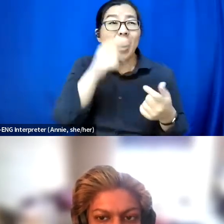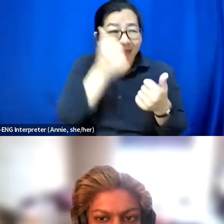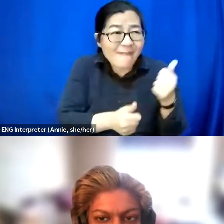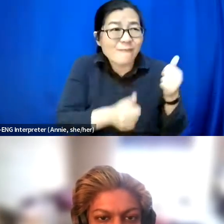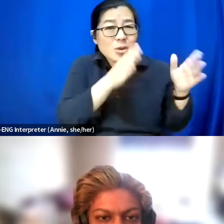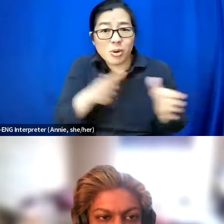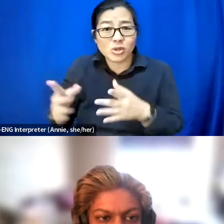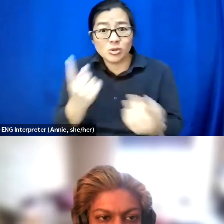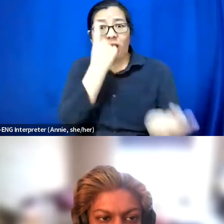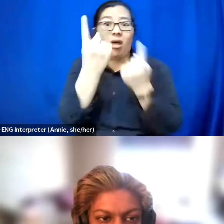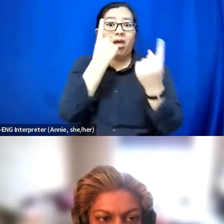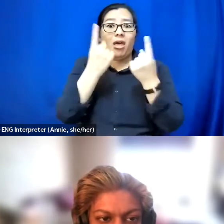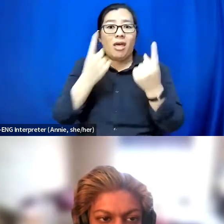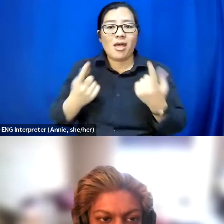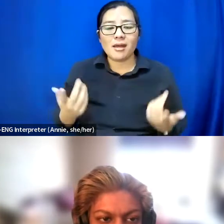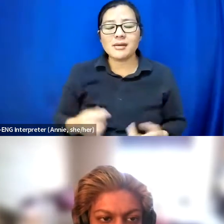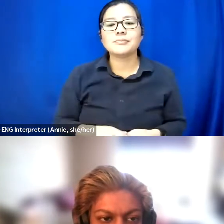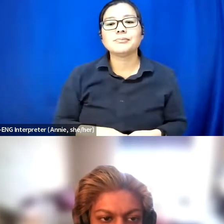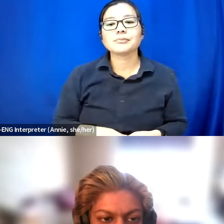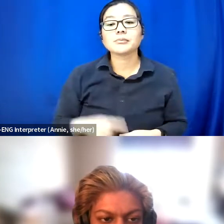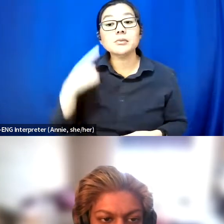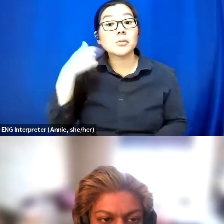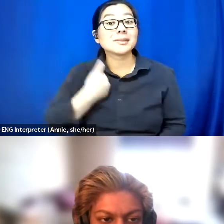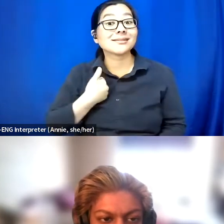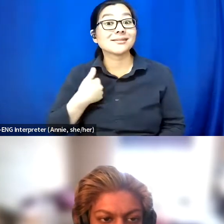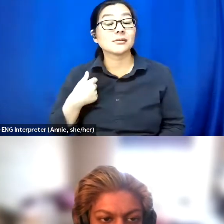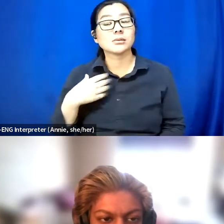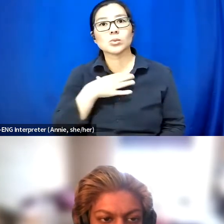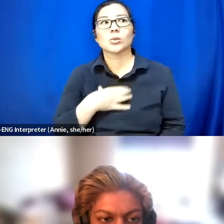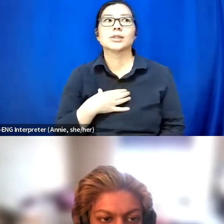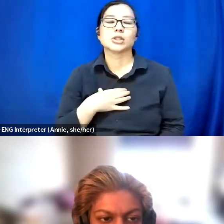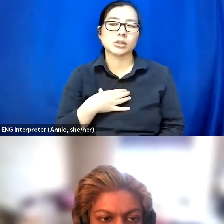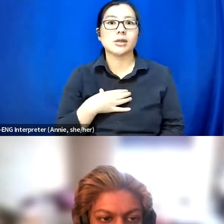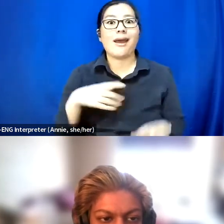And so I guess for me I just wish that as disabled people, we could all speak